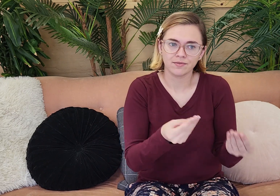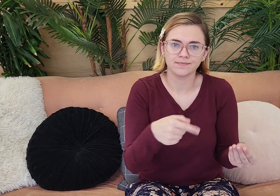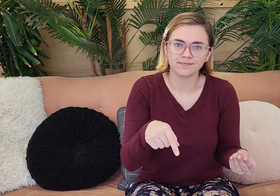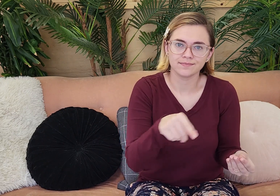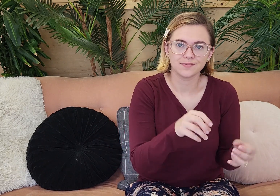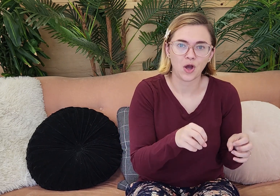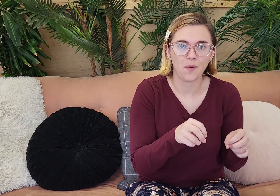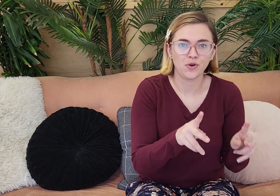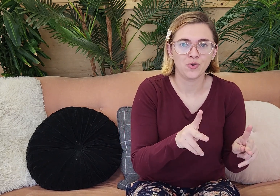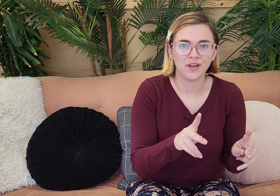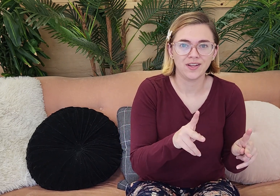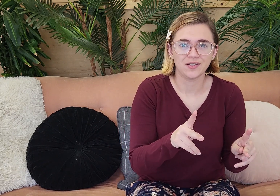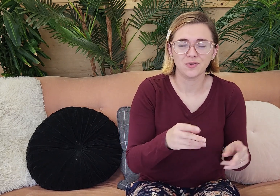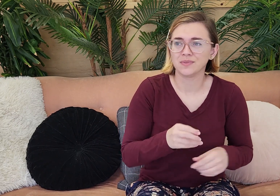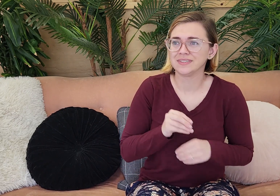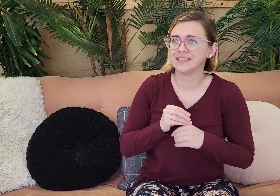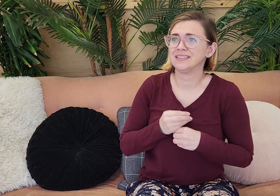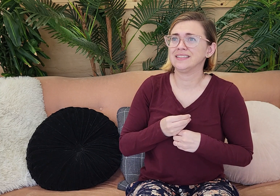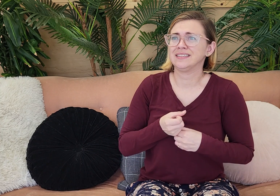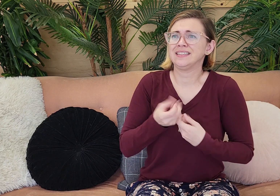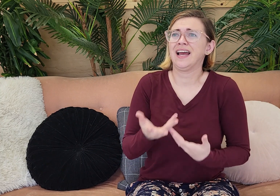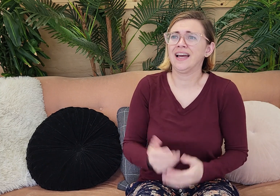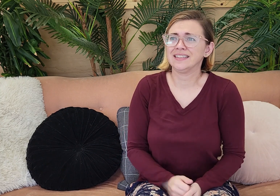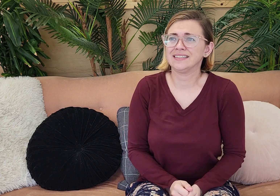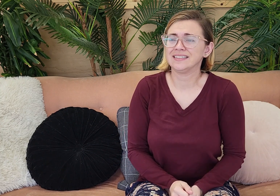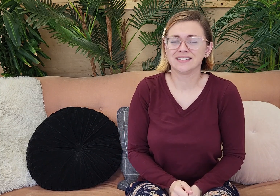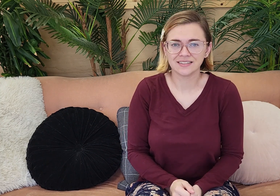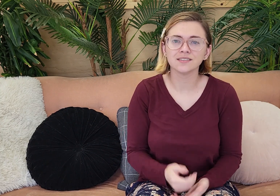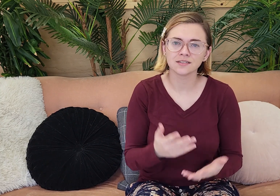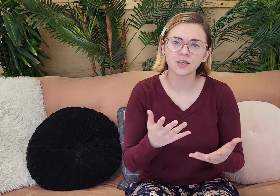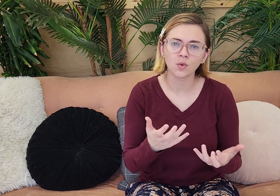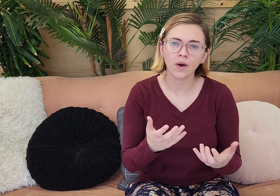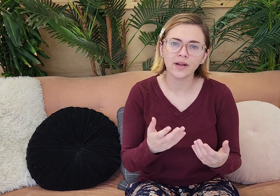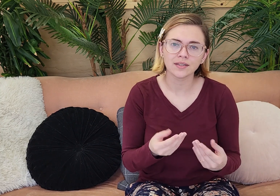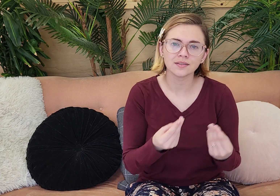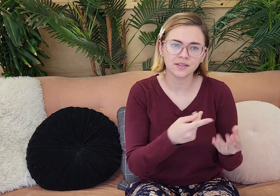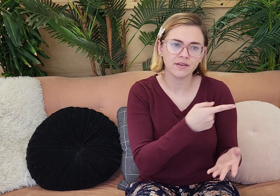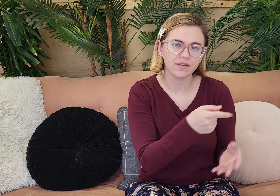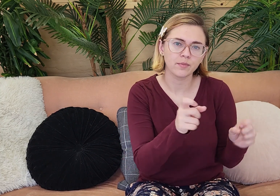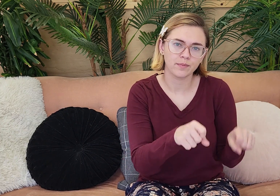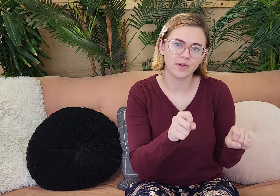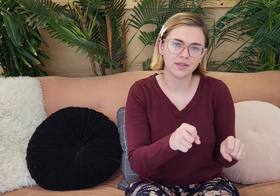wanted to give them the opportunity to confess. And he wanted to give them